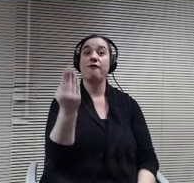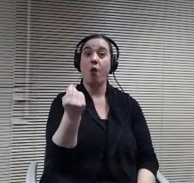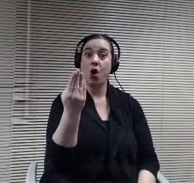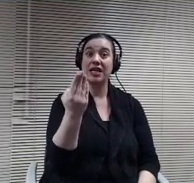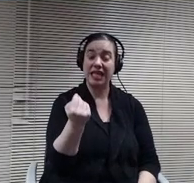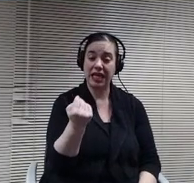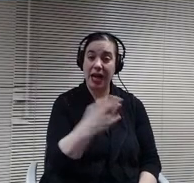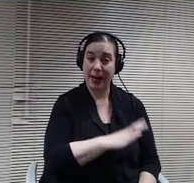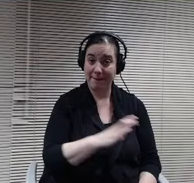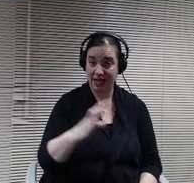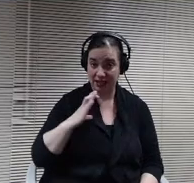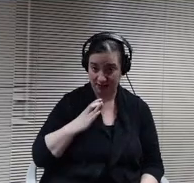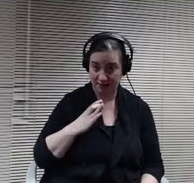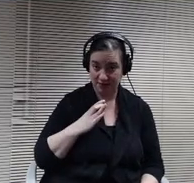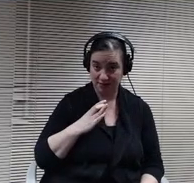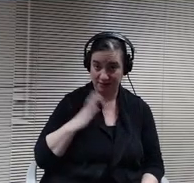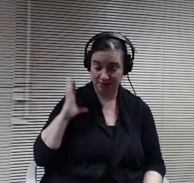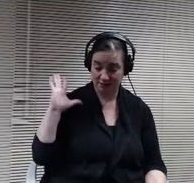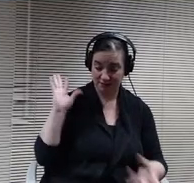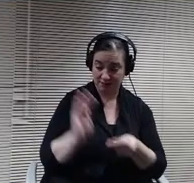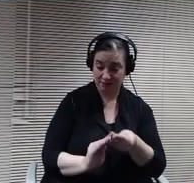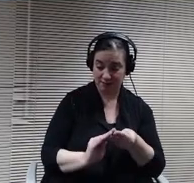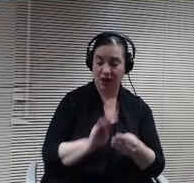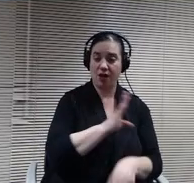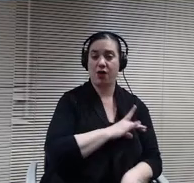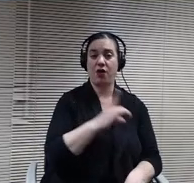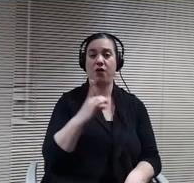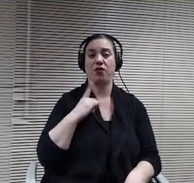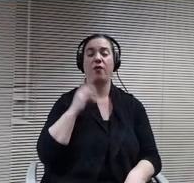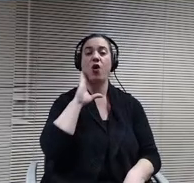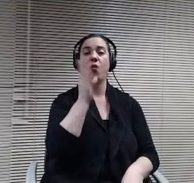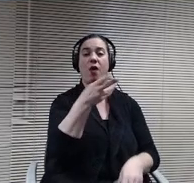the board assigns and we regularly attend meetings.